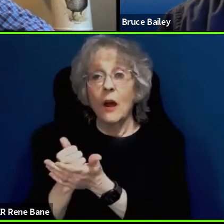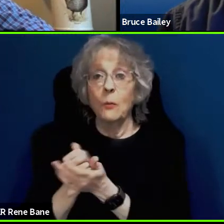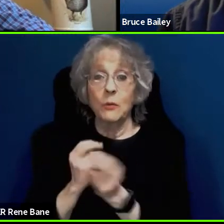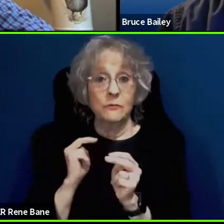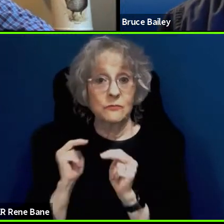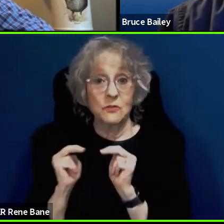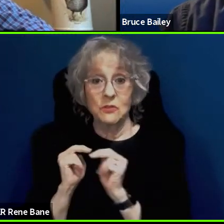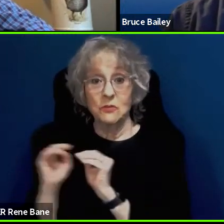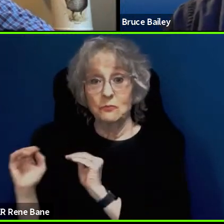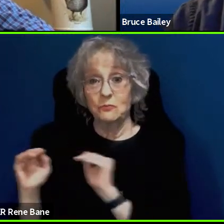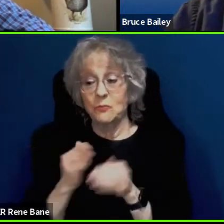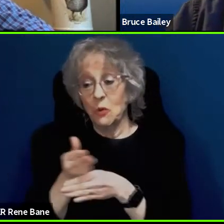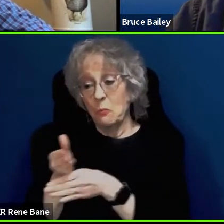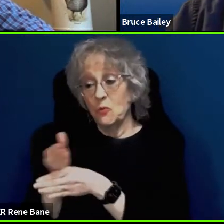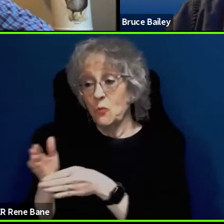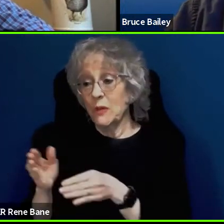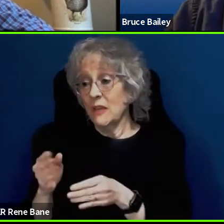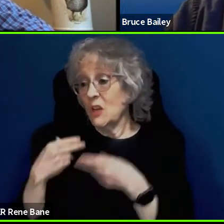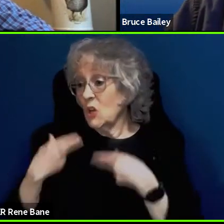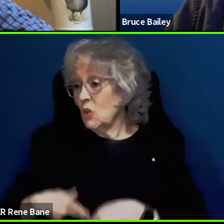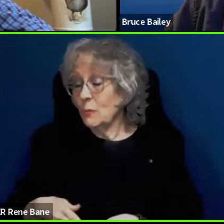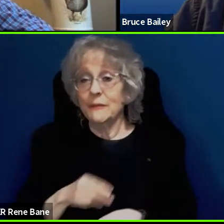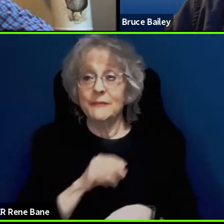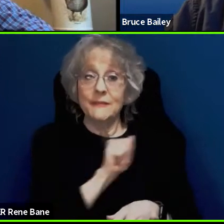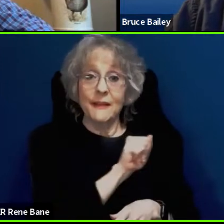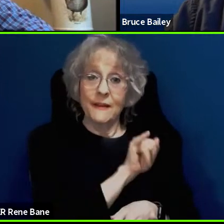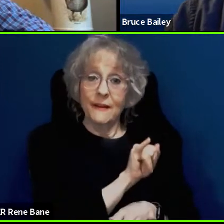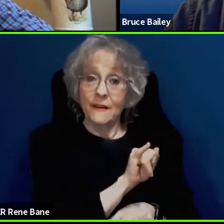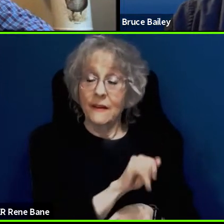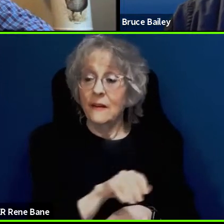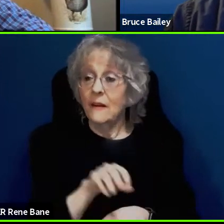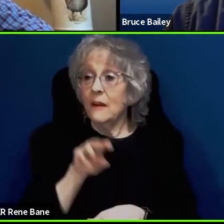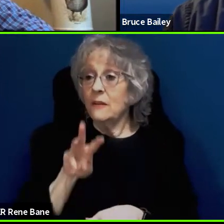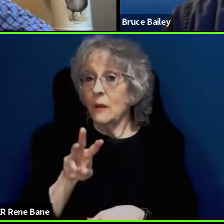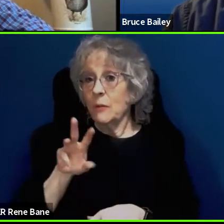intelligence, and I will note that you know, the W3C has some good documents on